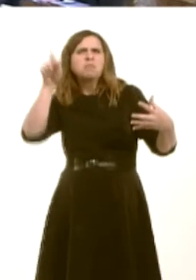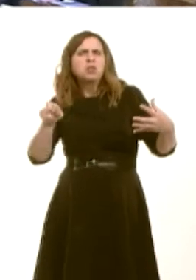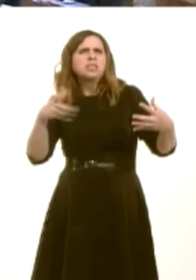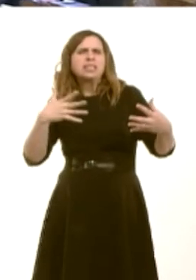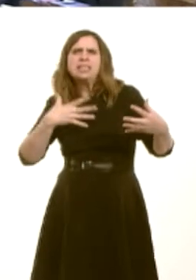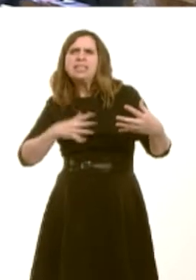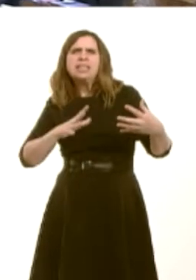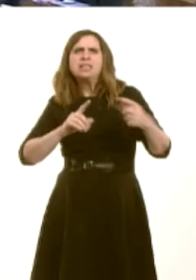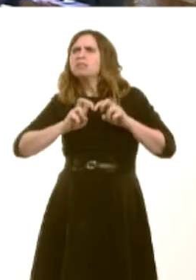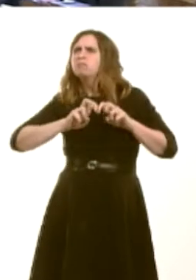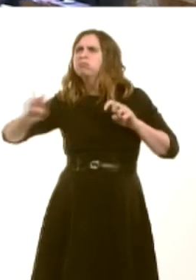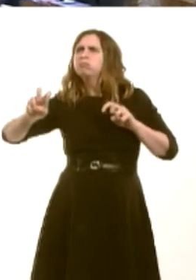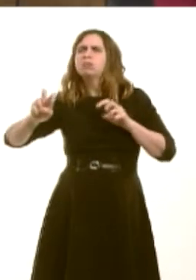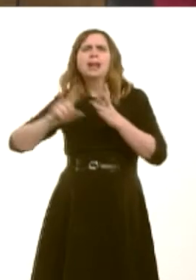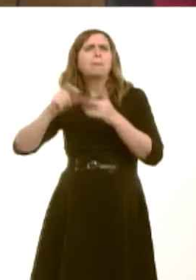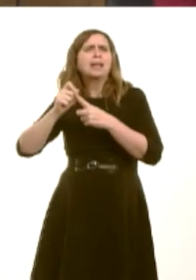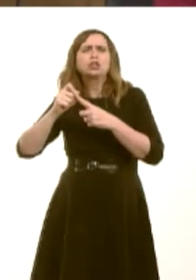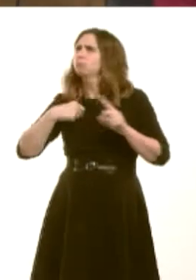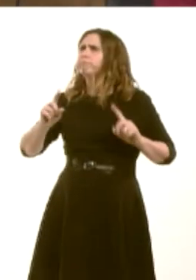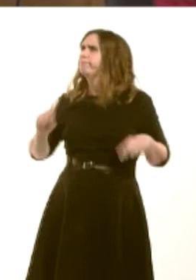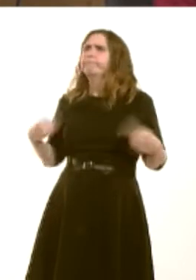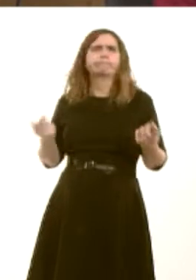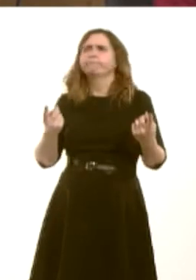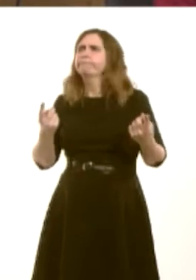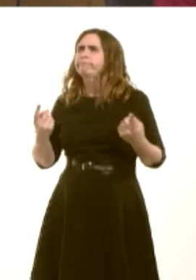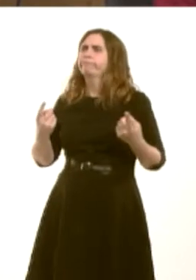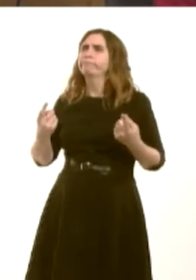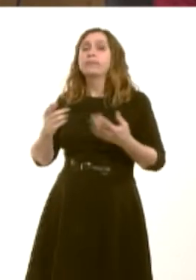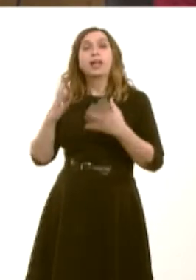to an outpatient appointment and there's limited capacity available, and health courier services,